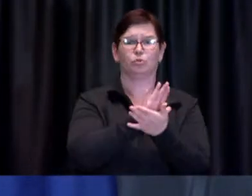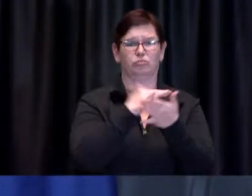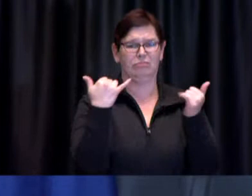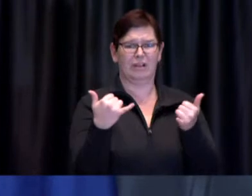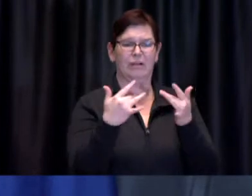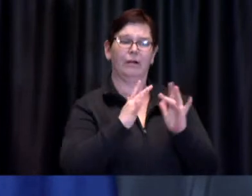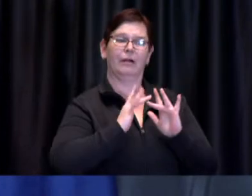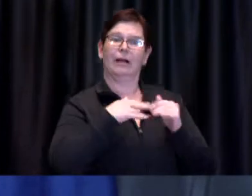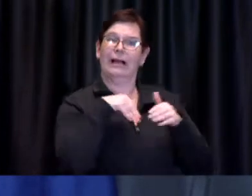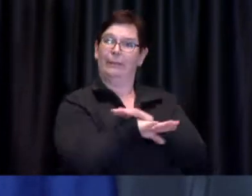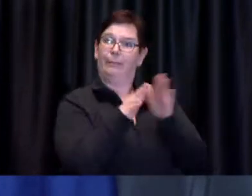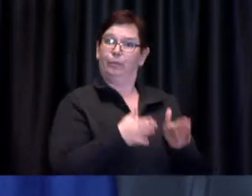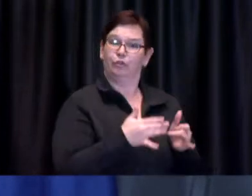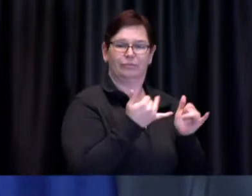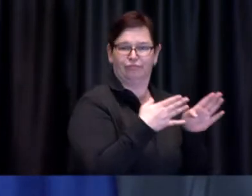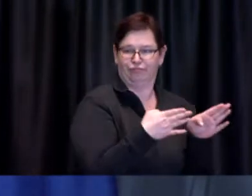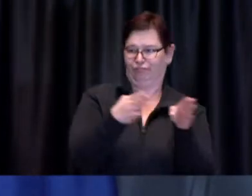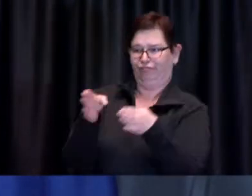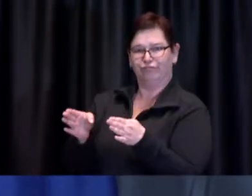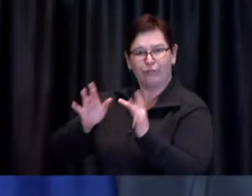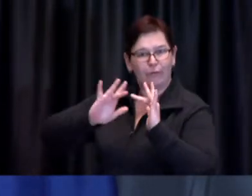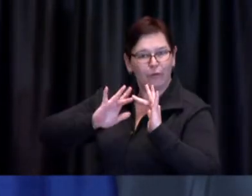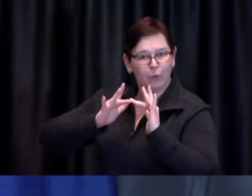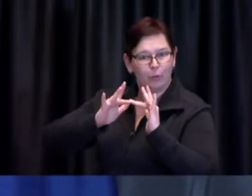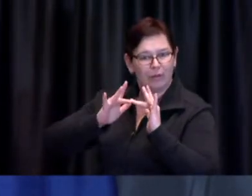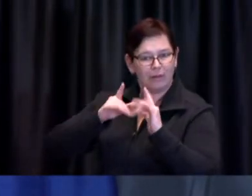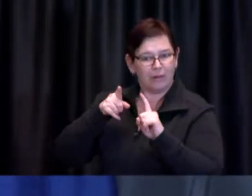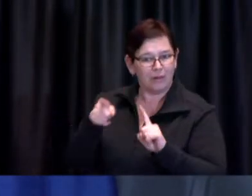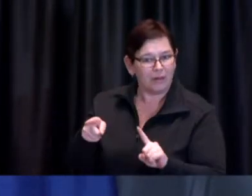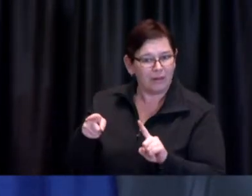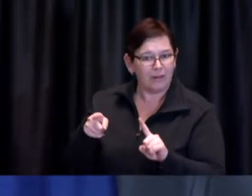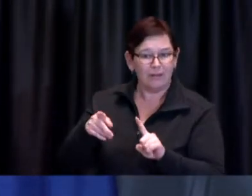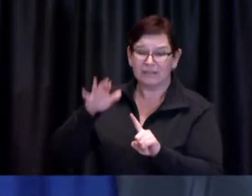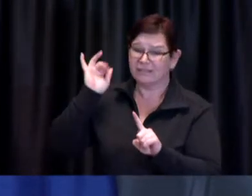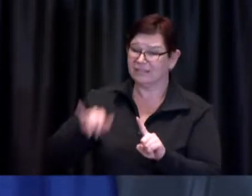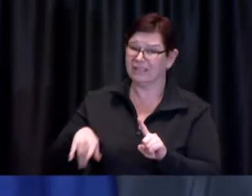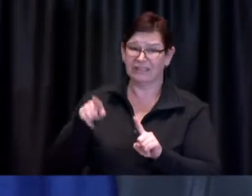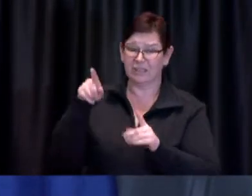These decisions are never easy and I'm sure this one was very difficult for the Premier and for his government